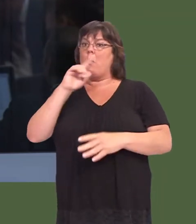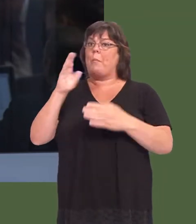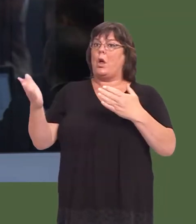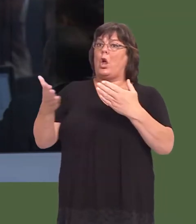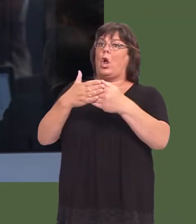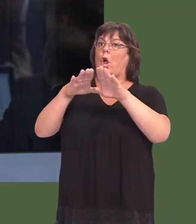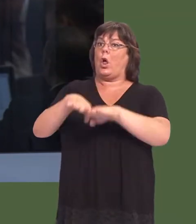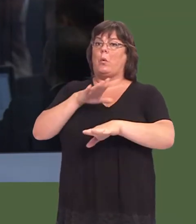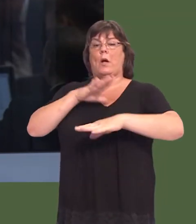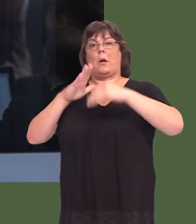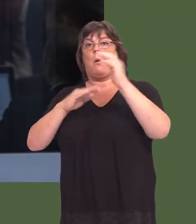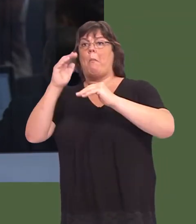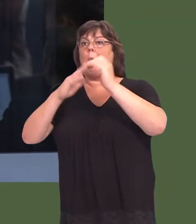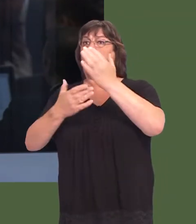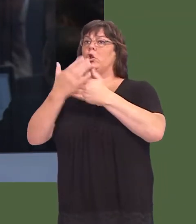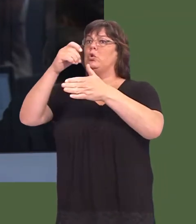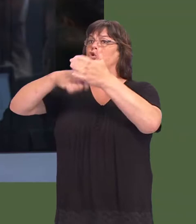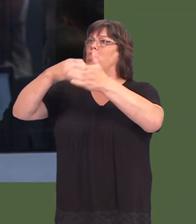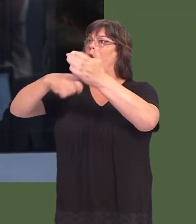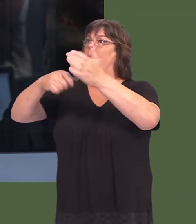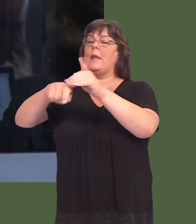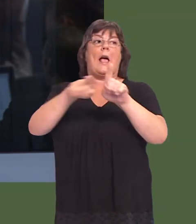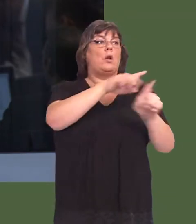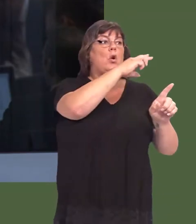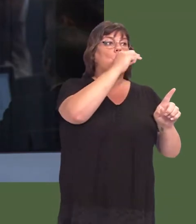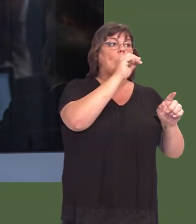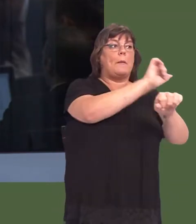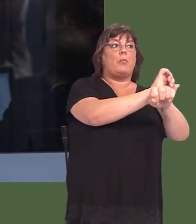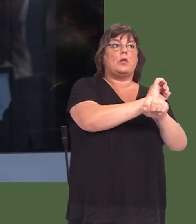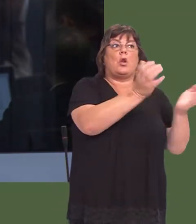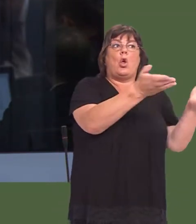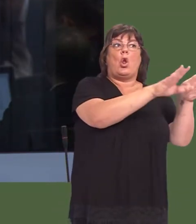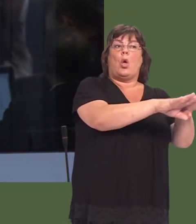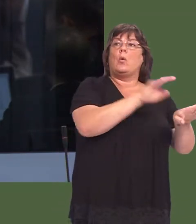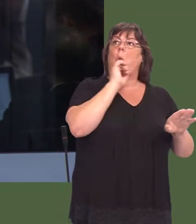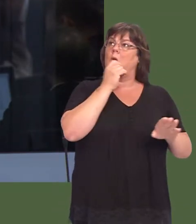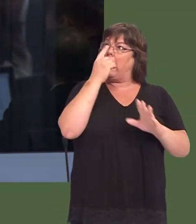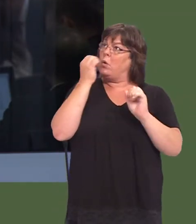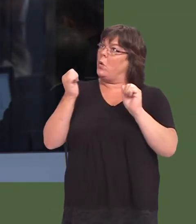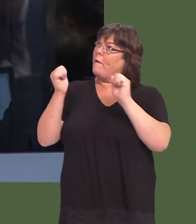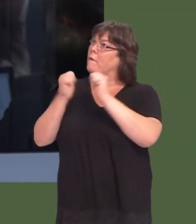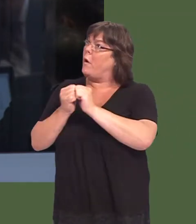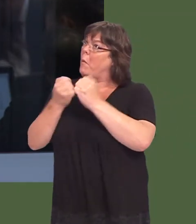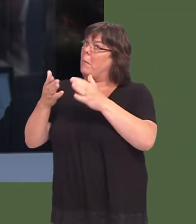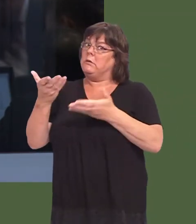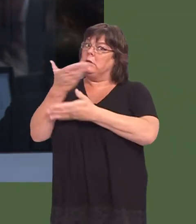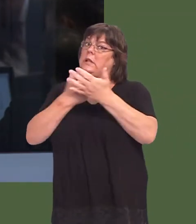for shopping development, and that Swansea prison is going to be closed also. Can you confirm this, or have you had any conversations with the MOJ with regard to